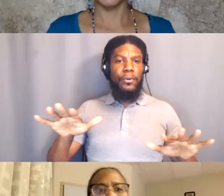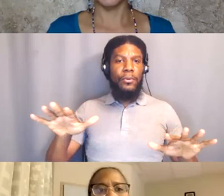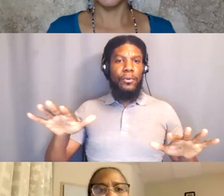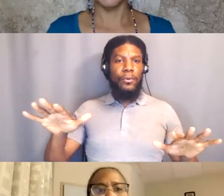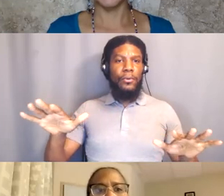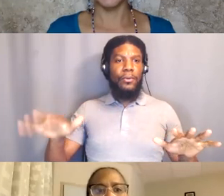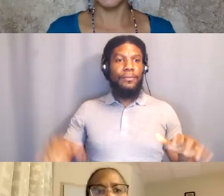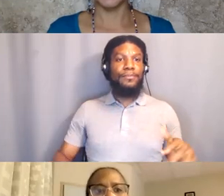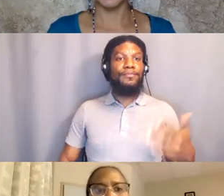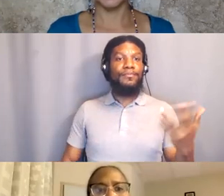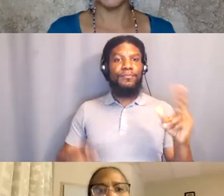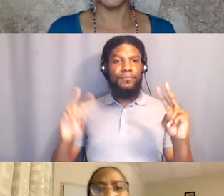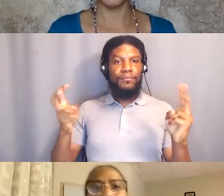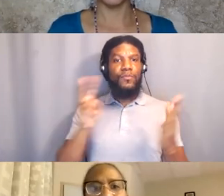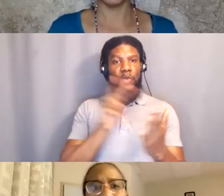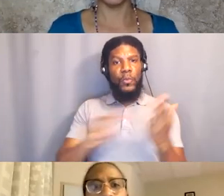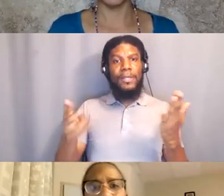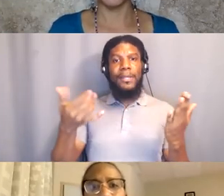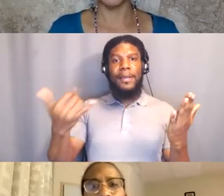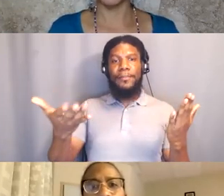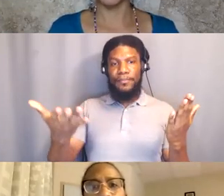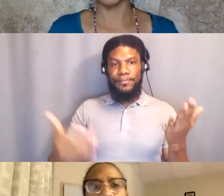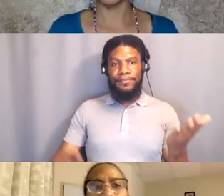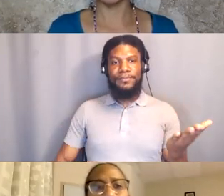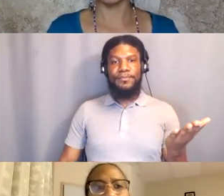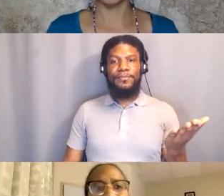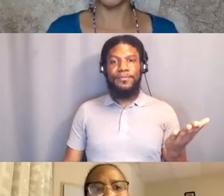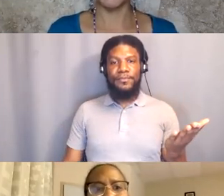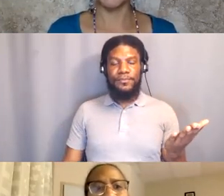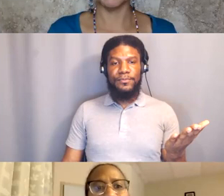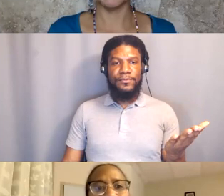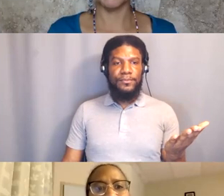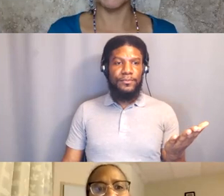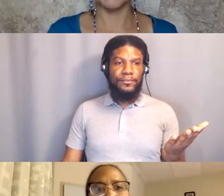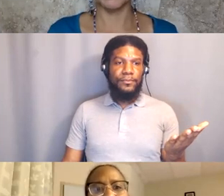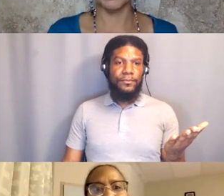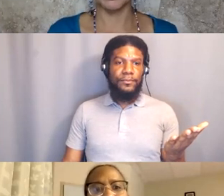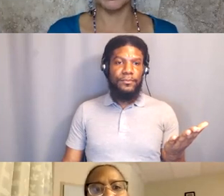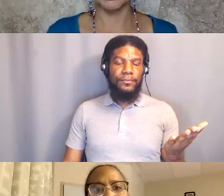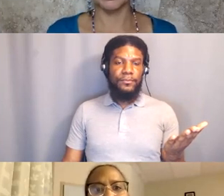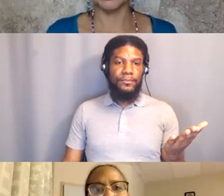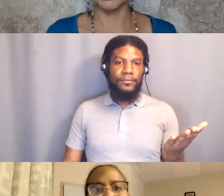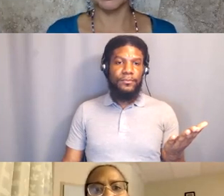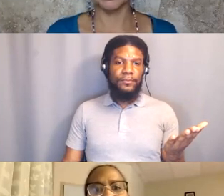This land that we inhabit, is physically situated in the original ancestral homelands of the Tongva people.